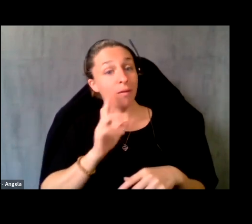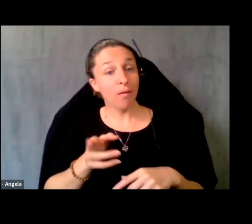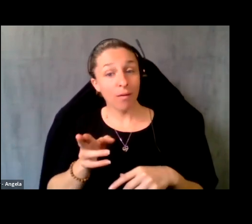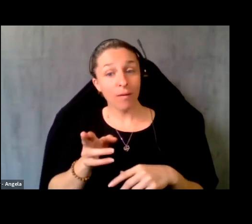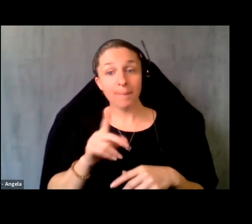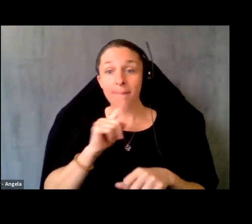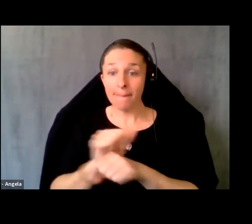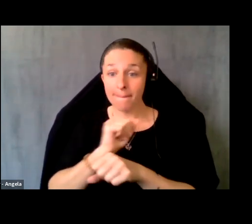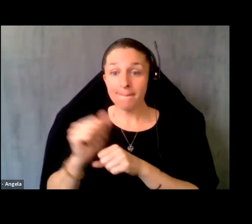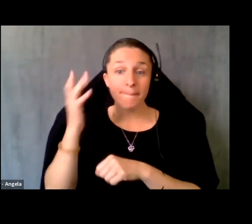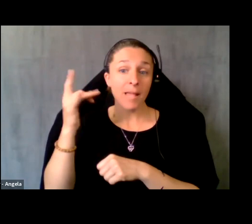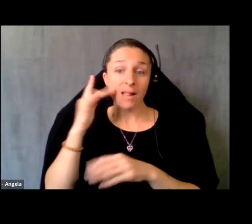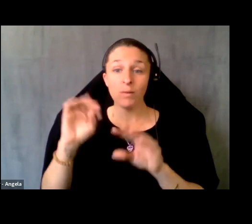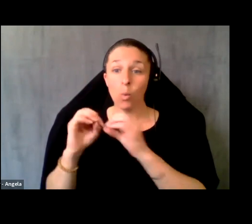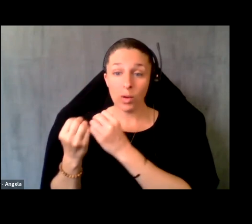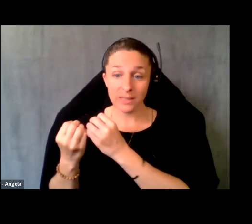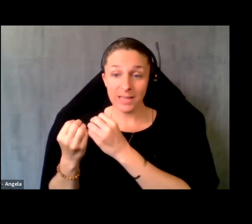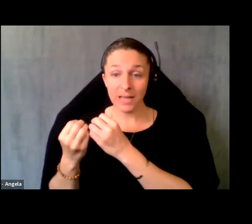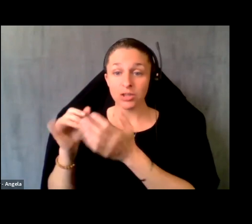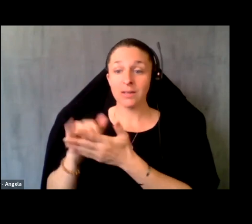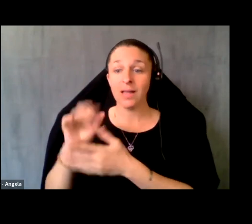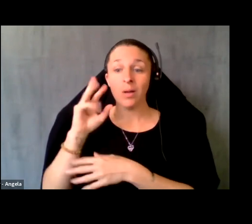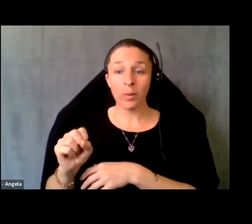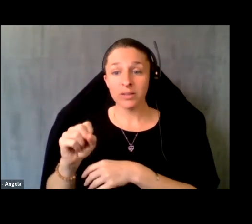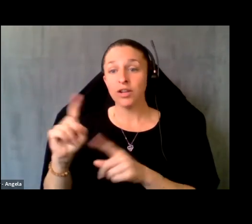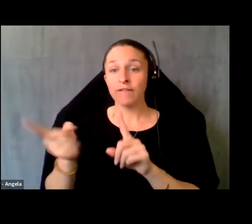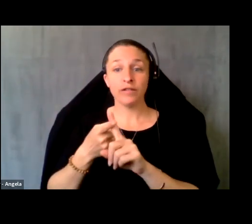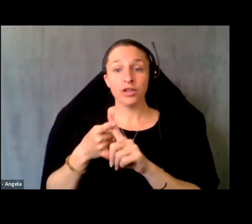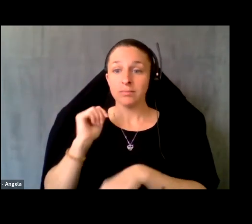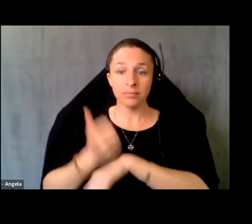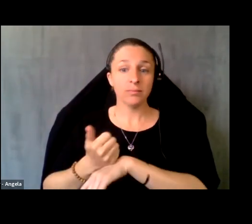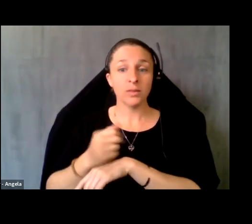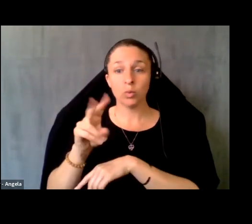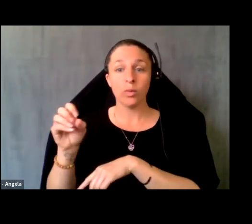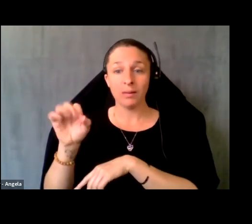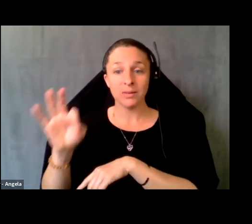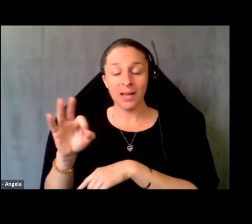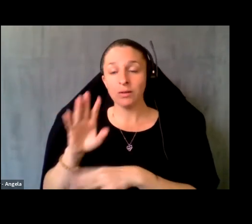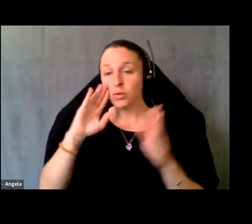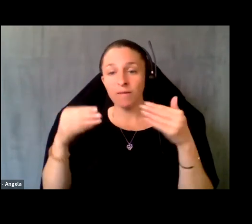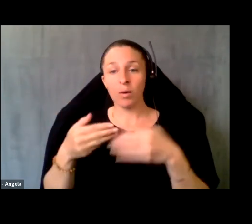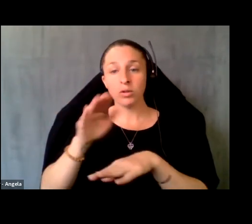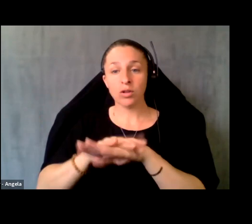actually a California organization that was first founded in 2,009 to focus in on California tele